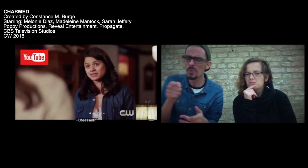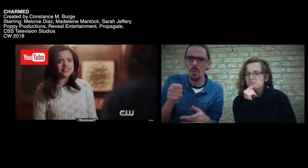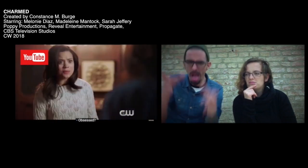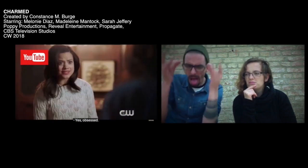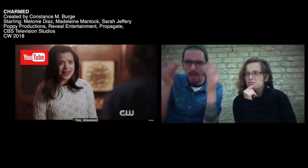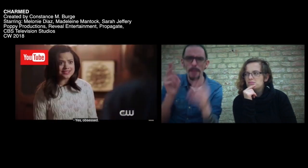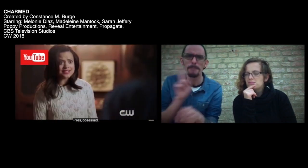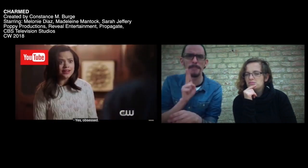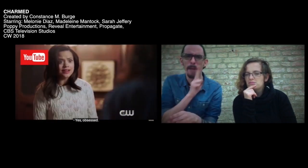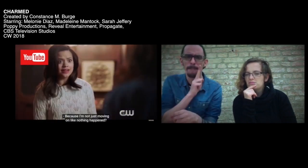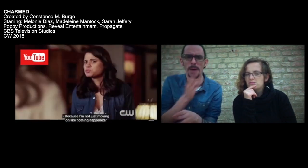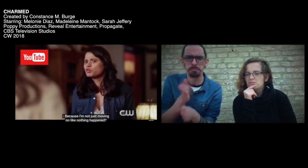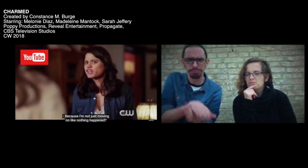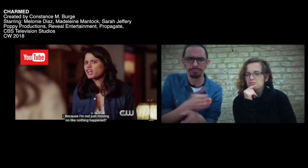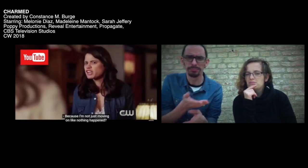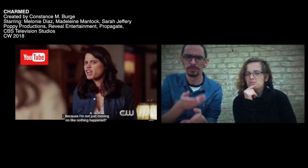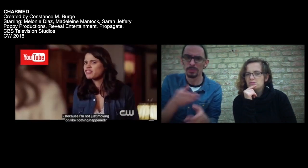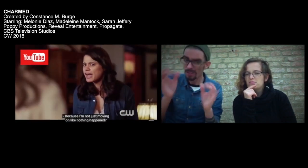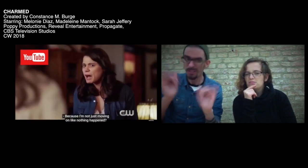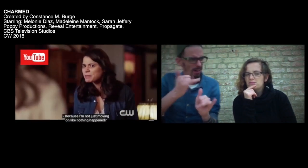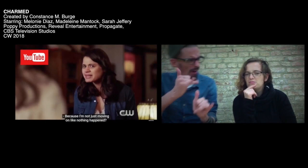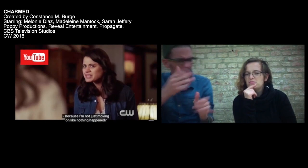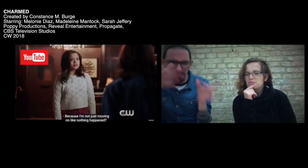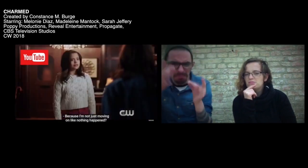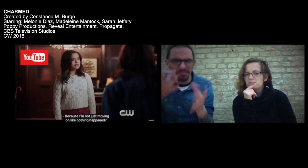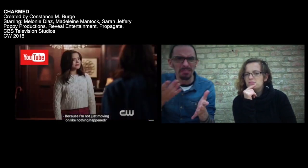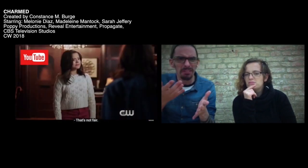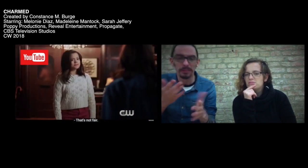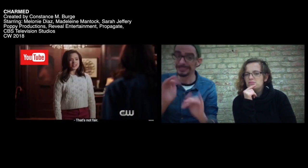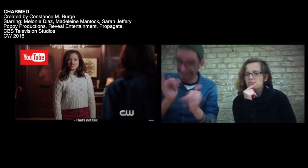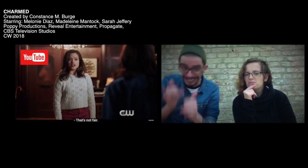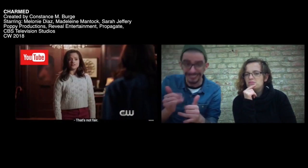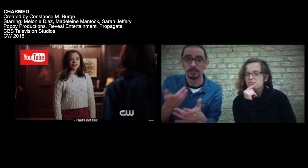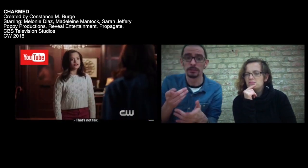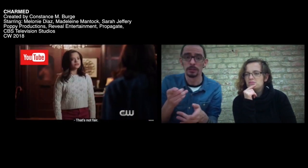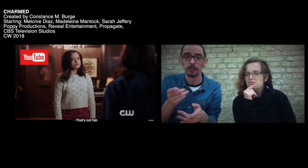[Du bist von Mamas Tod besessen.] [- Besessen?] [Ja, besessen!]